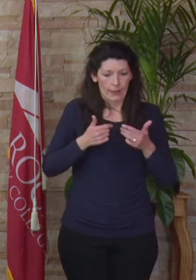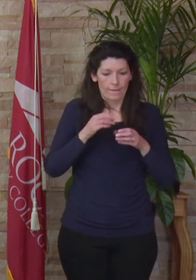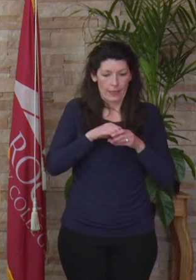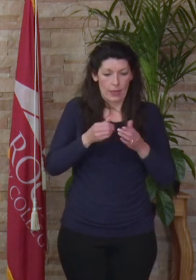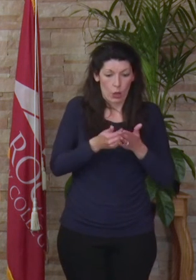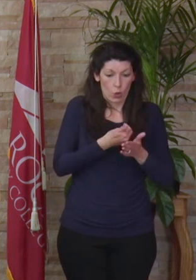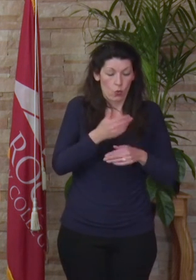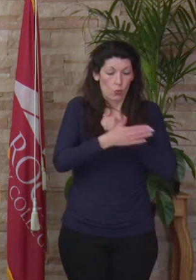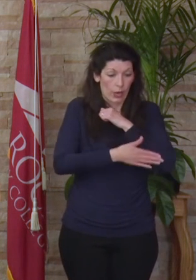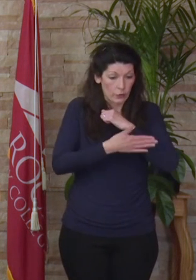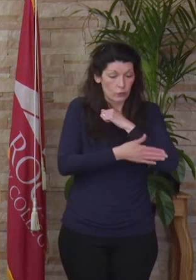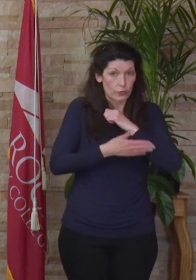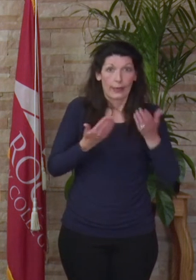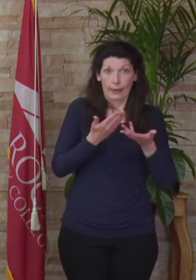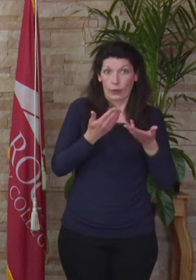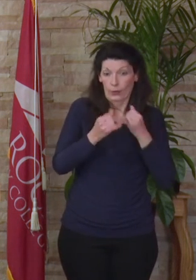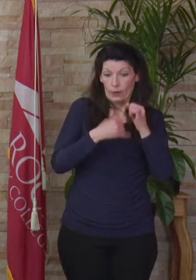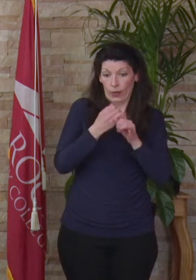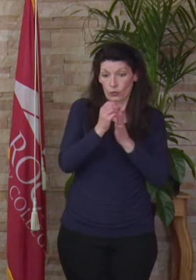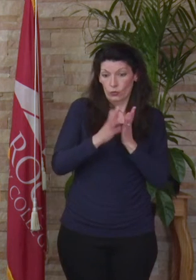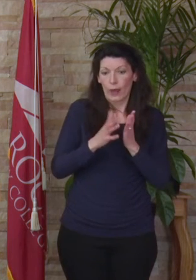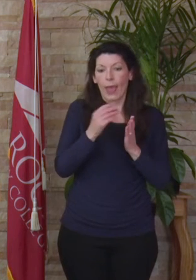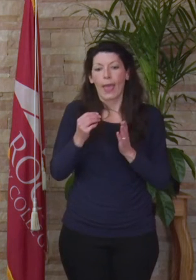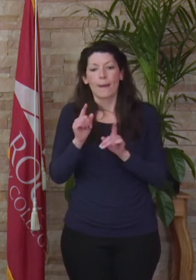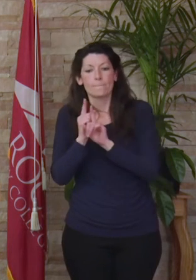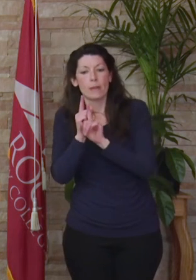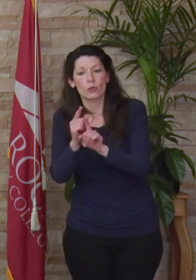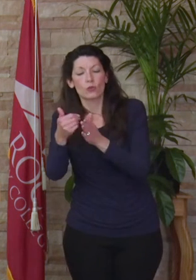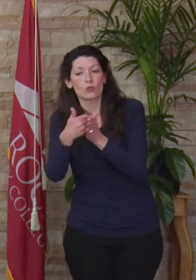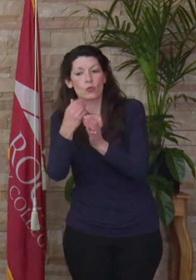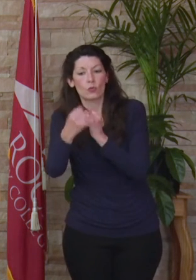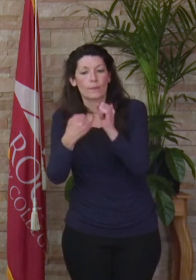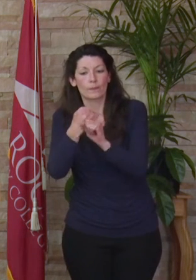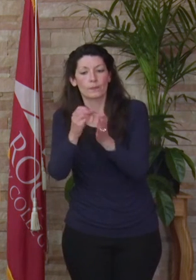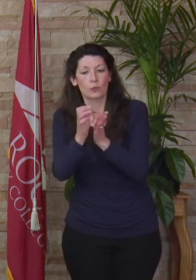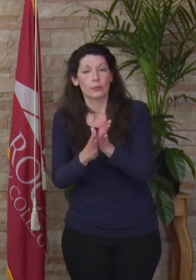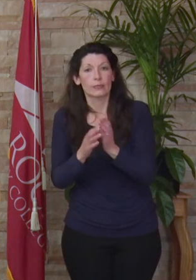international student to mentor new international students. He offers freely of his time